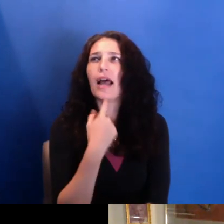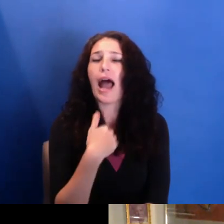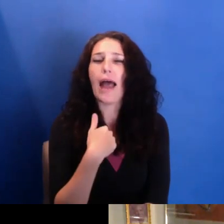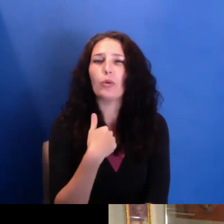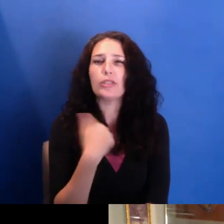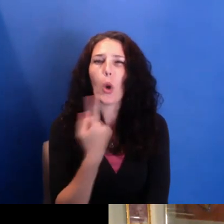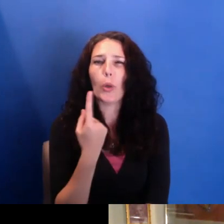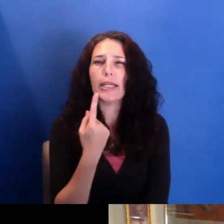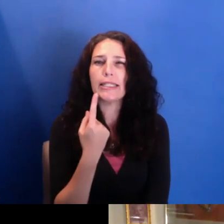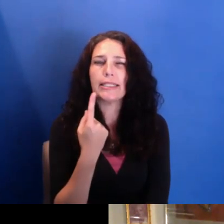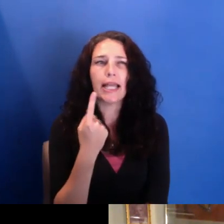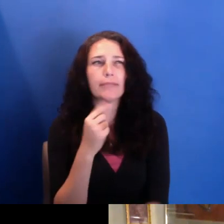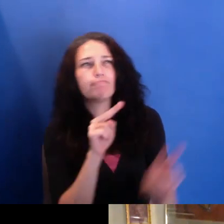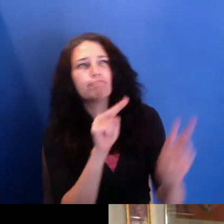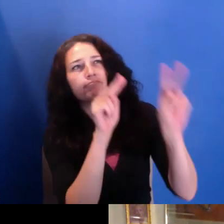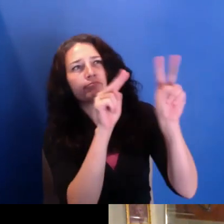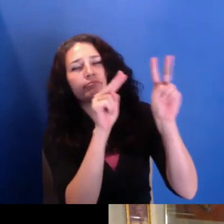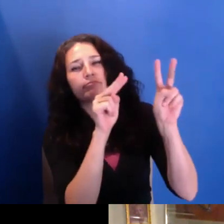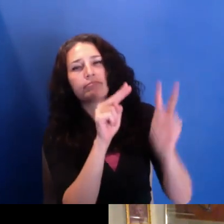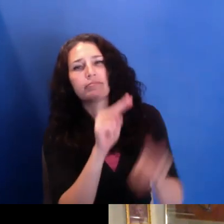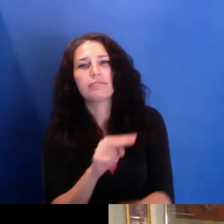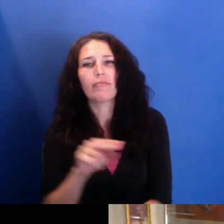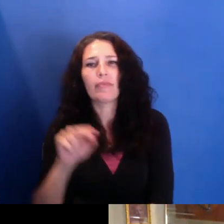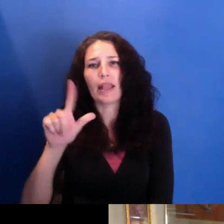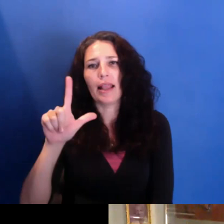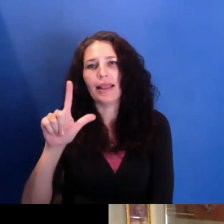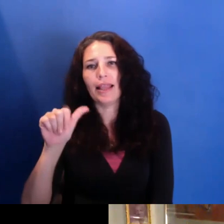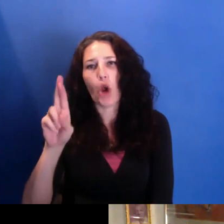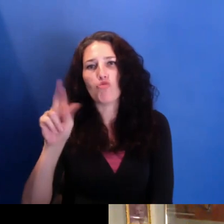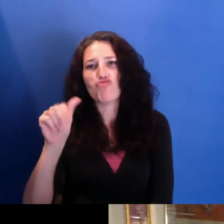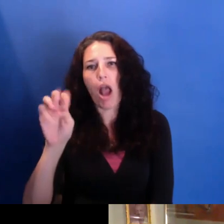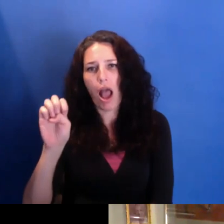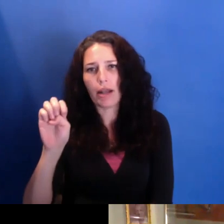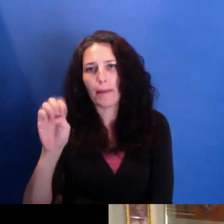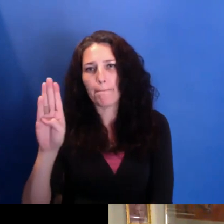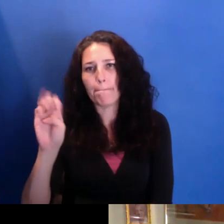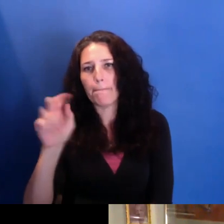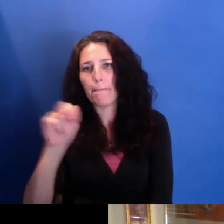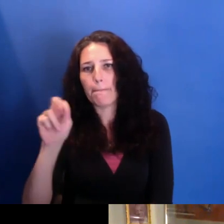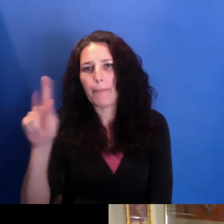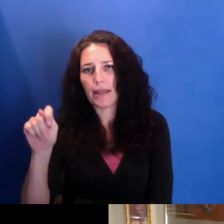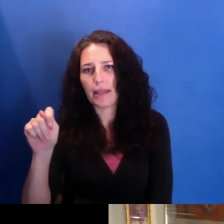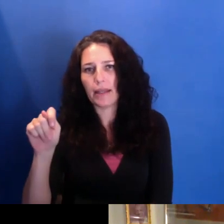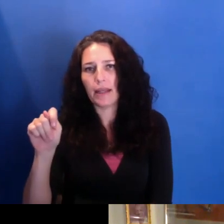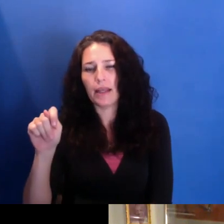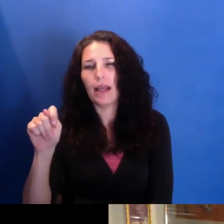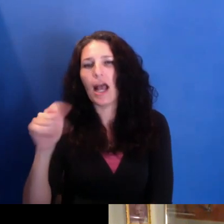was am historian based in Chicago, but who would write these books.